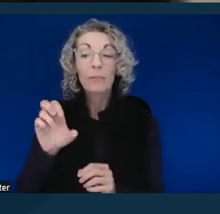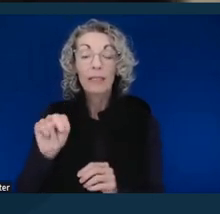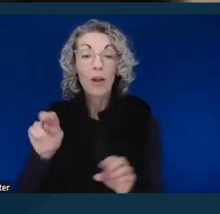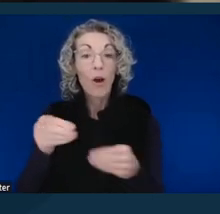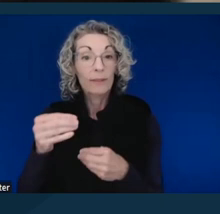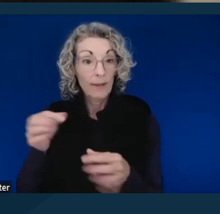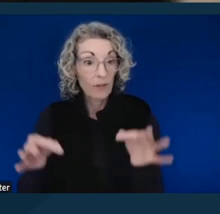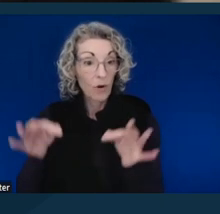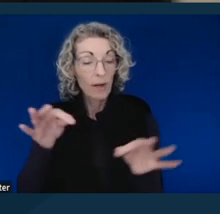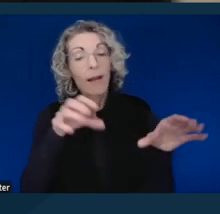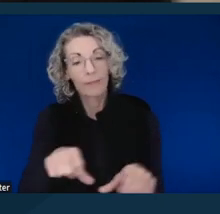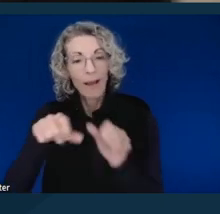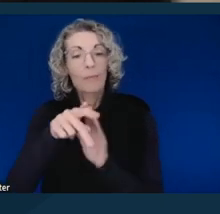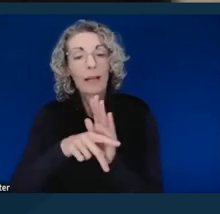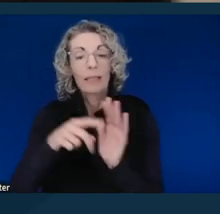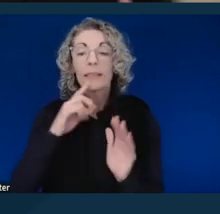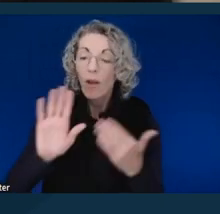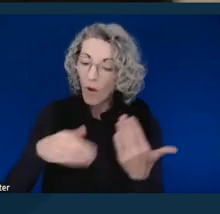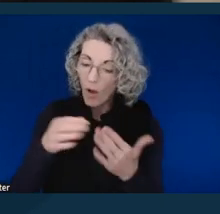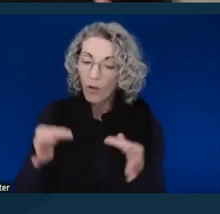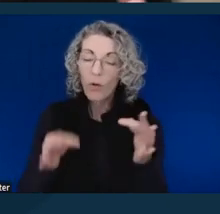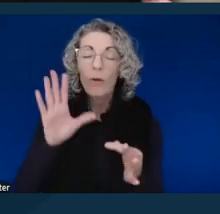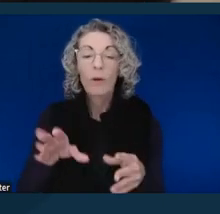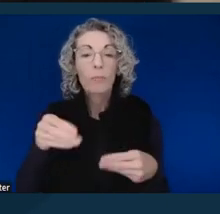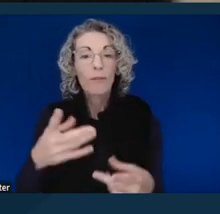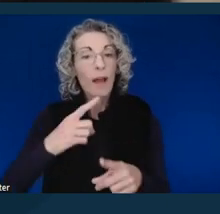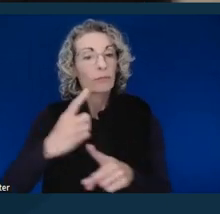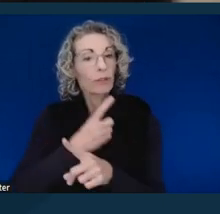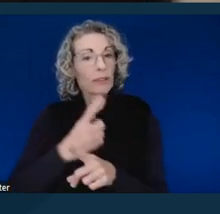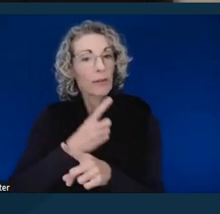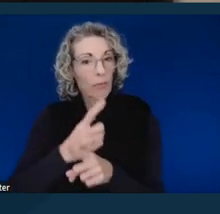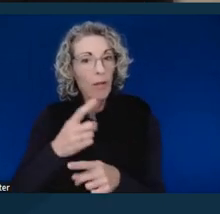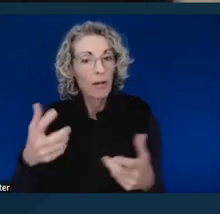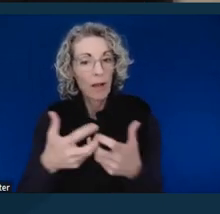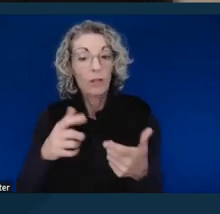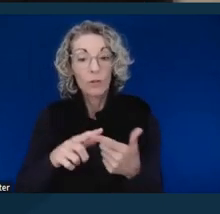will provide reasonable accommodations to persons with communications disabilities.